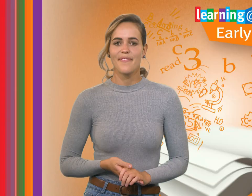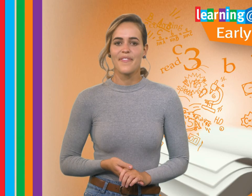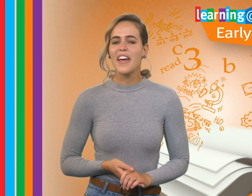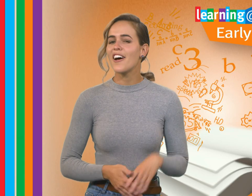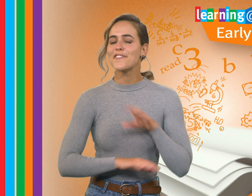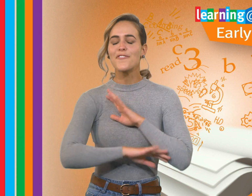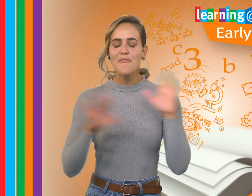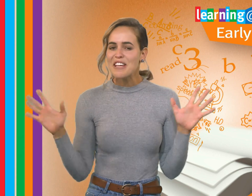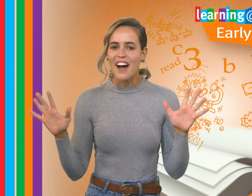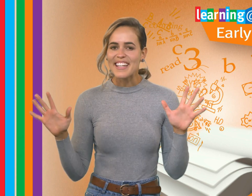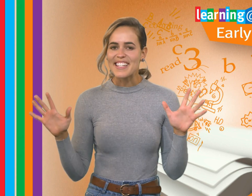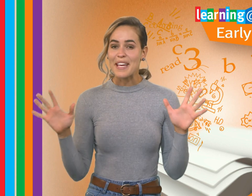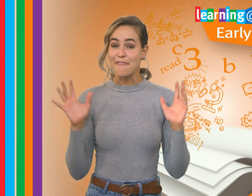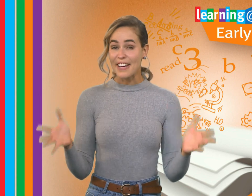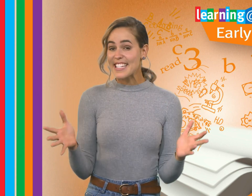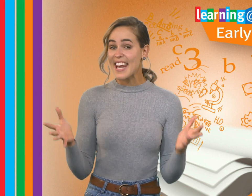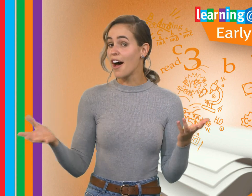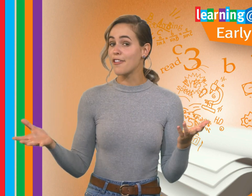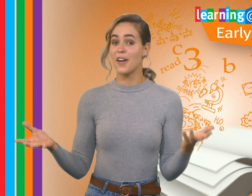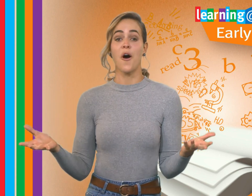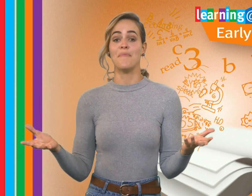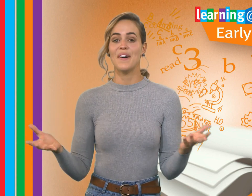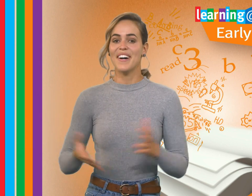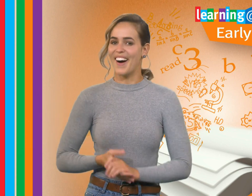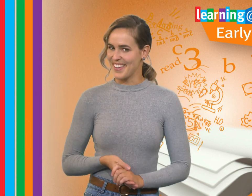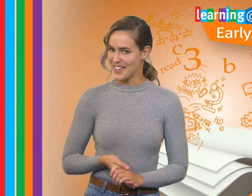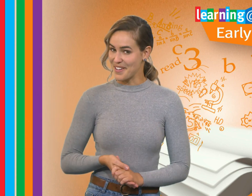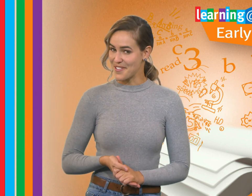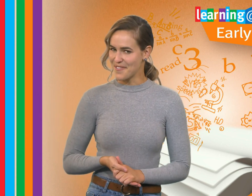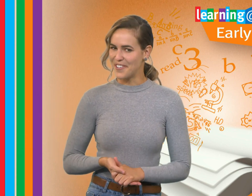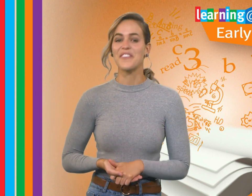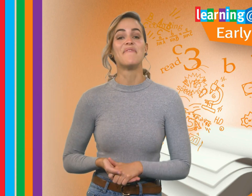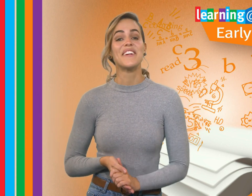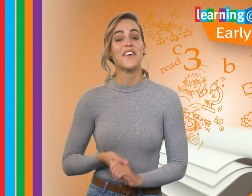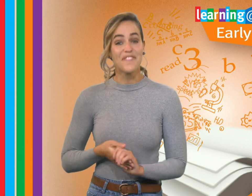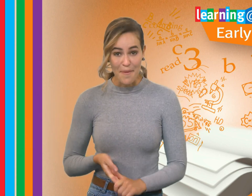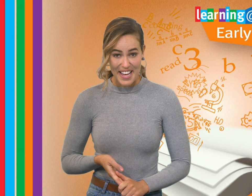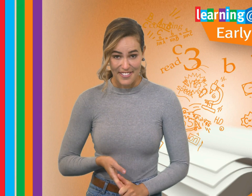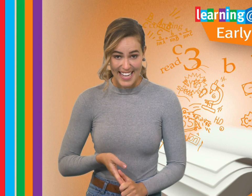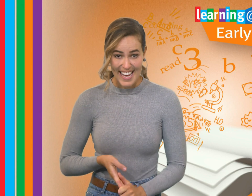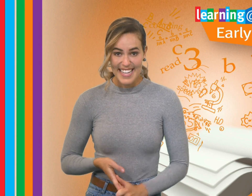There are so many ways to keep fit and healthy at home. I like going for a walk with my dog, Rommy, every day.